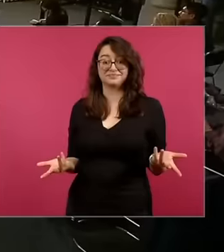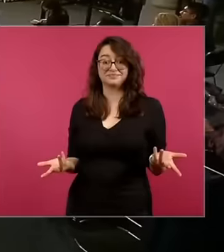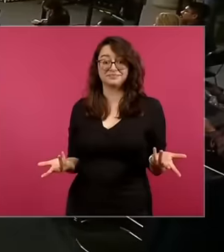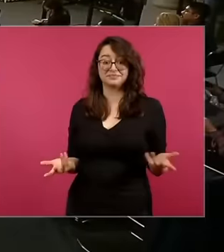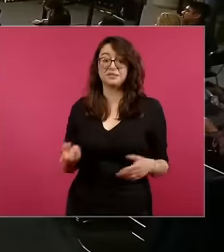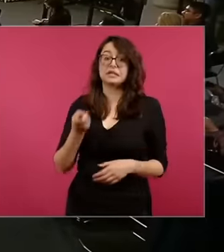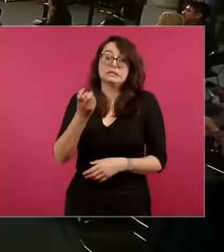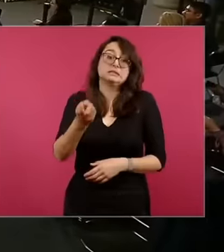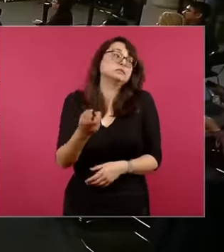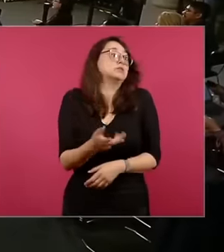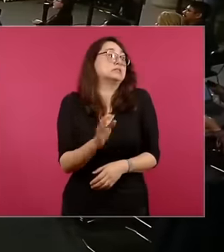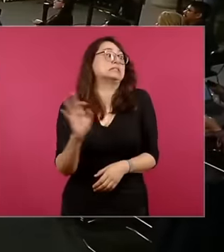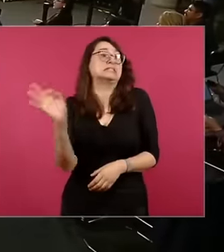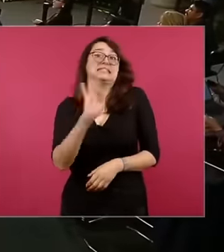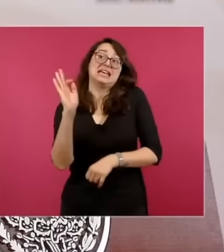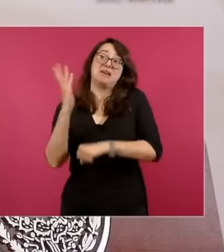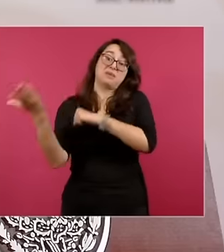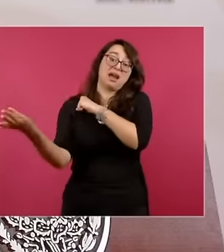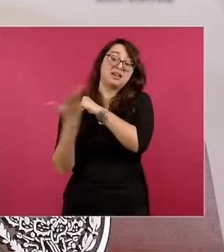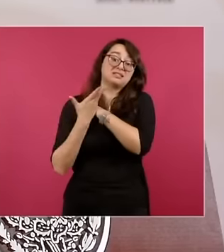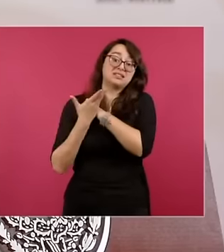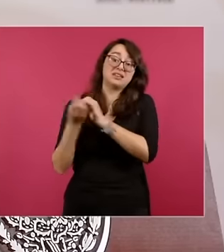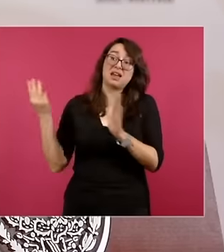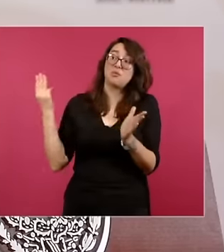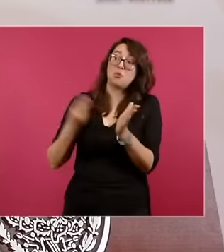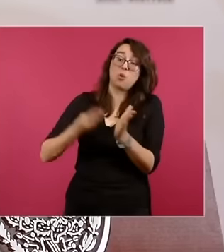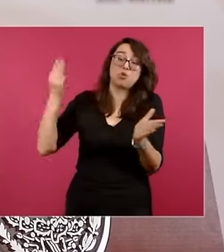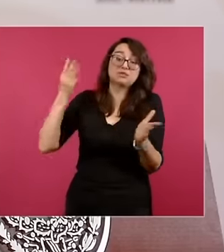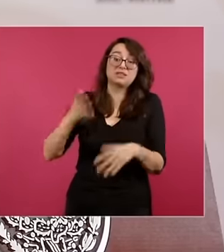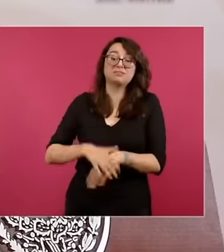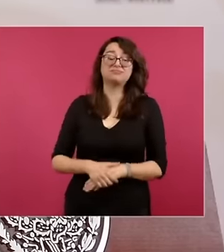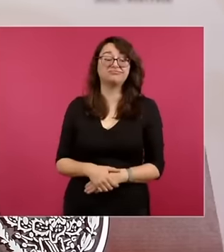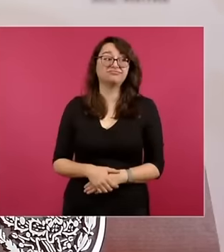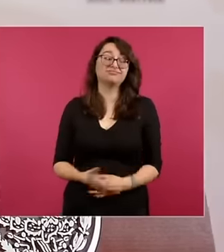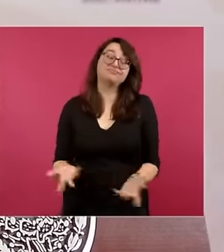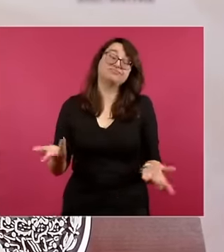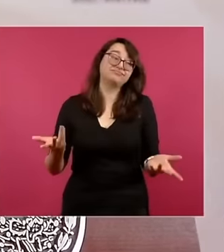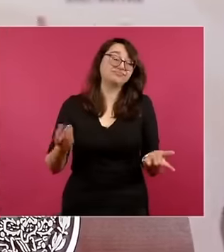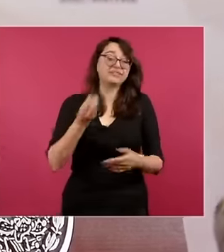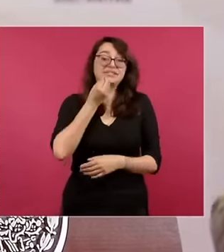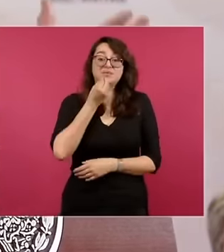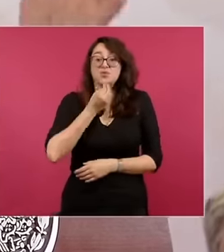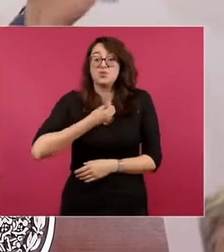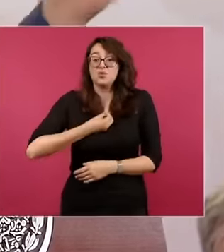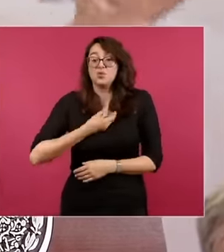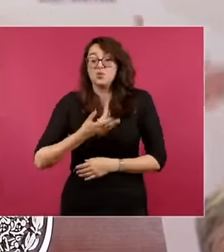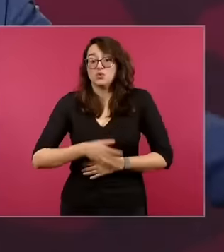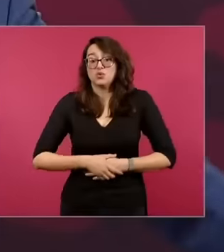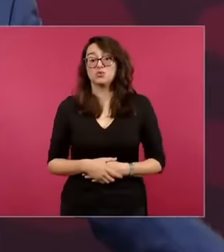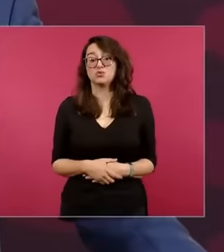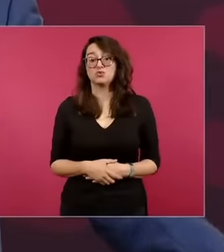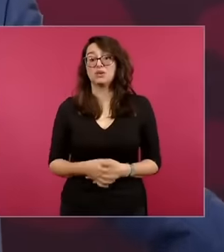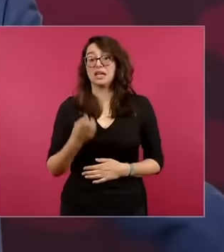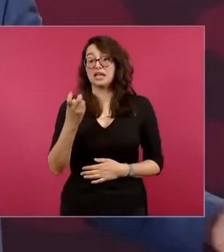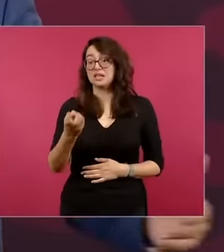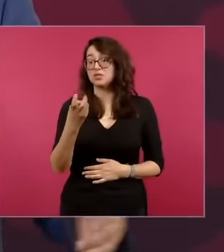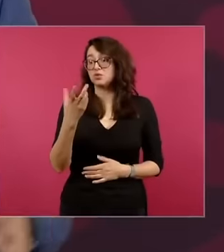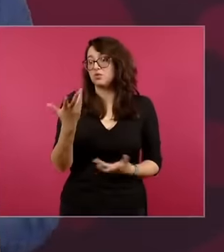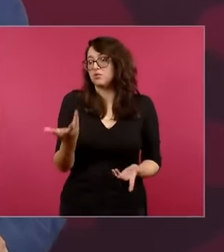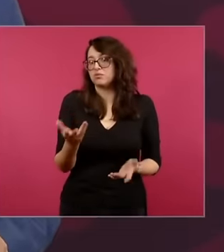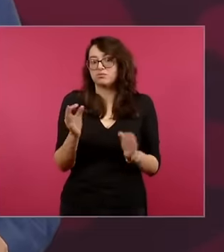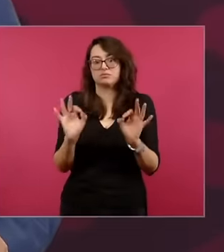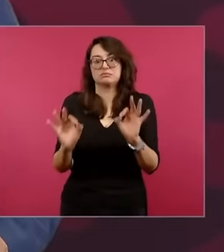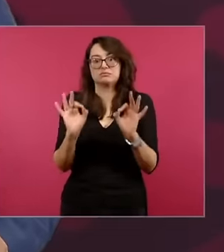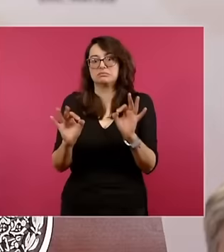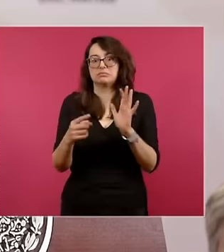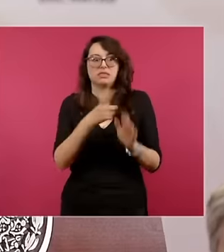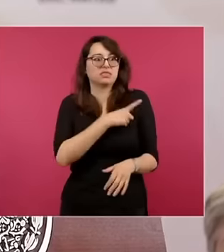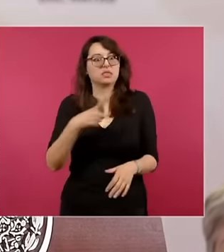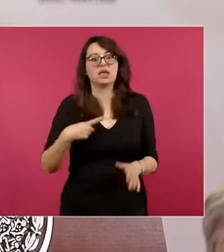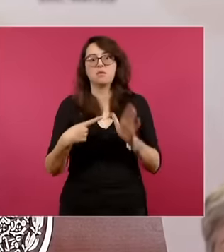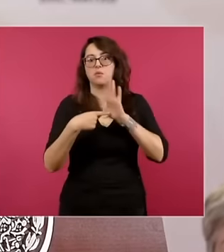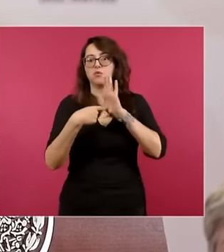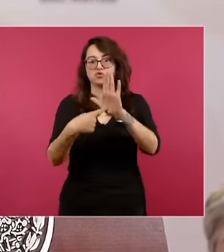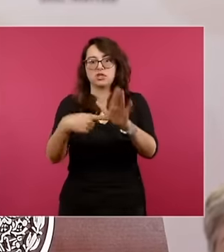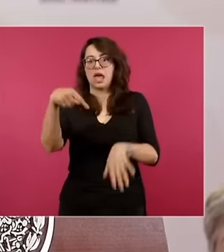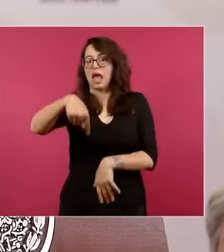going to brush us off for this because it is useful to me. How am I going to let it pass? be it no no